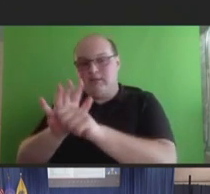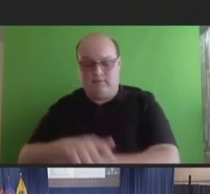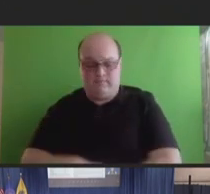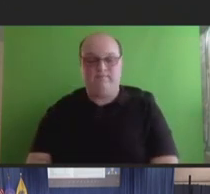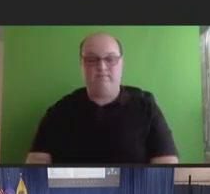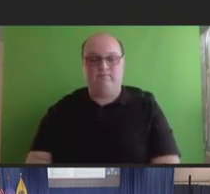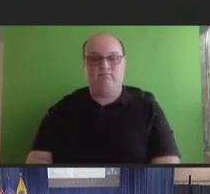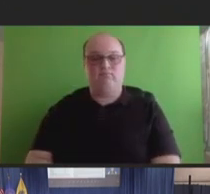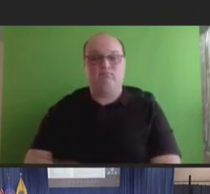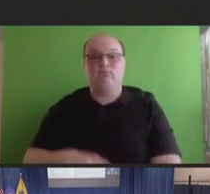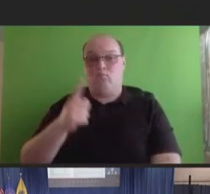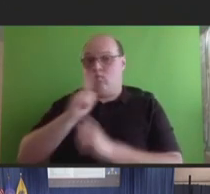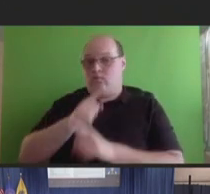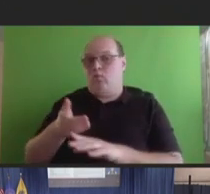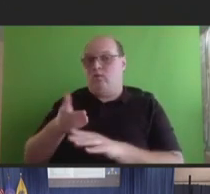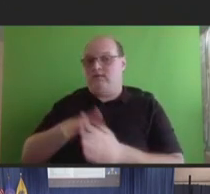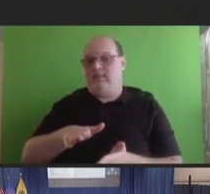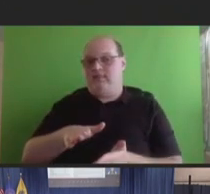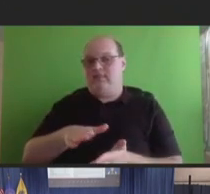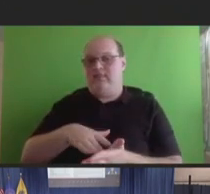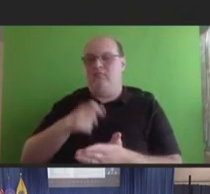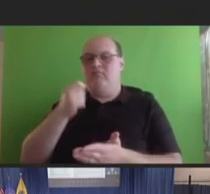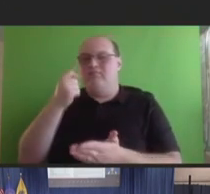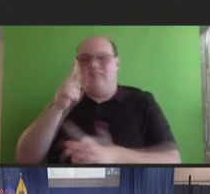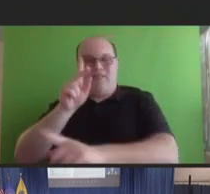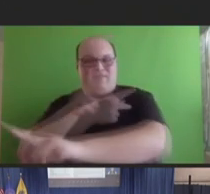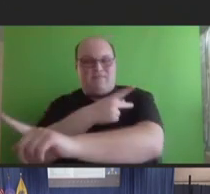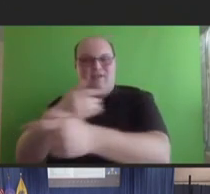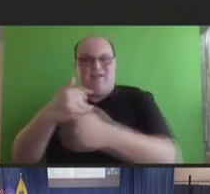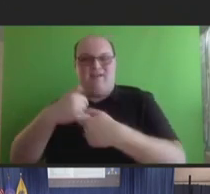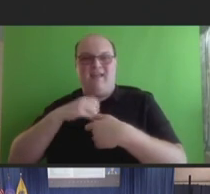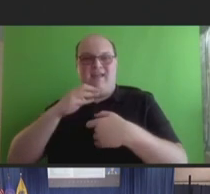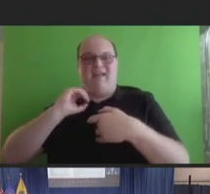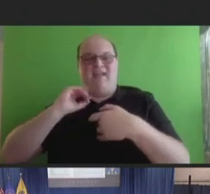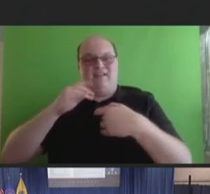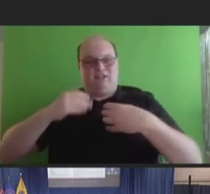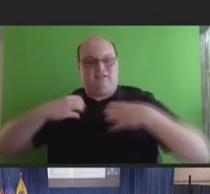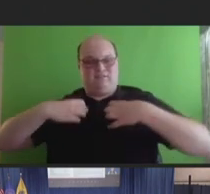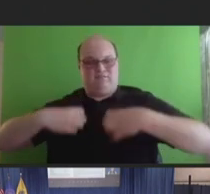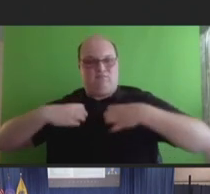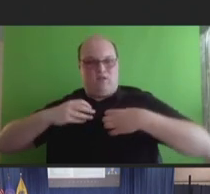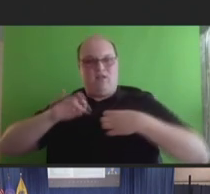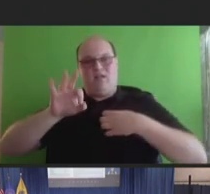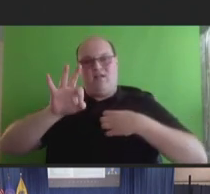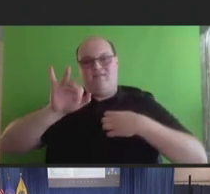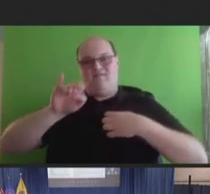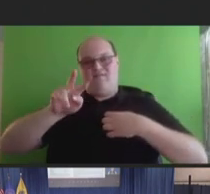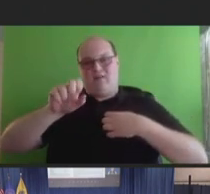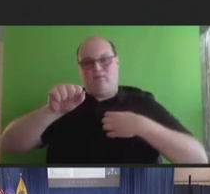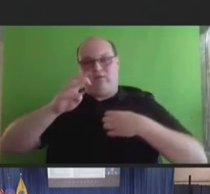and that was for a patient who had preexisting pulmonary fibrosis and who experienced respiratory